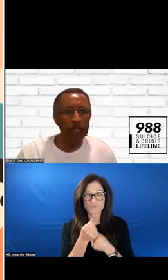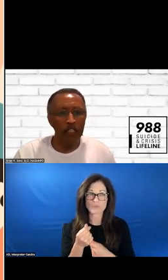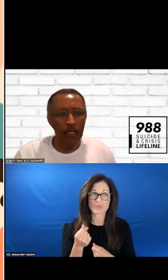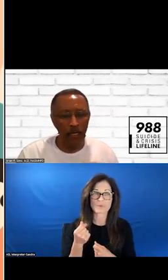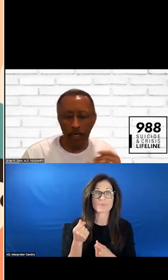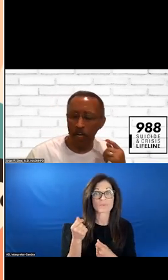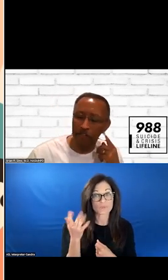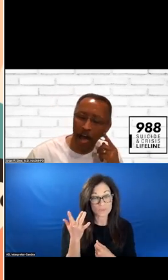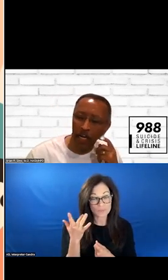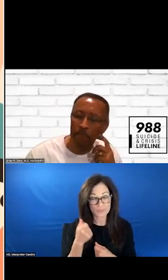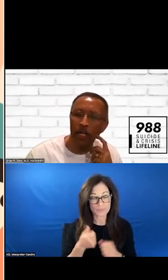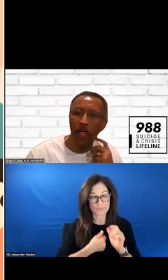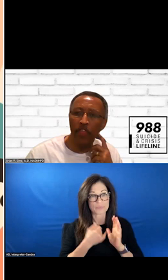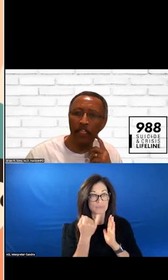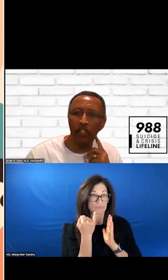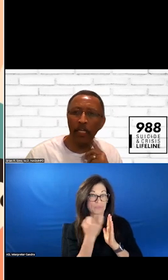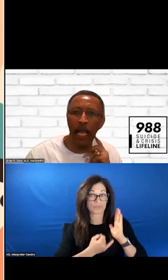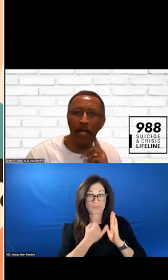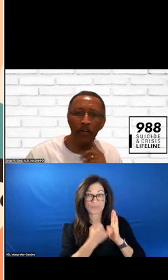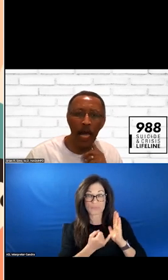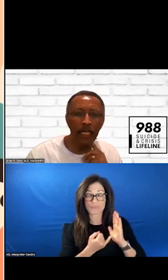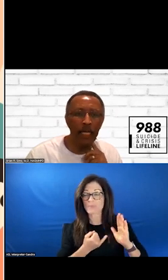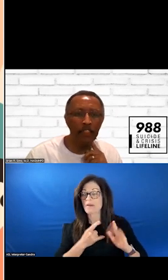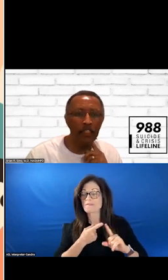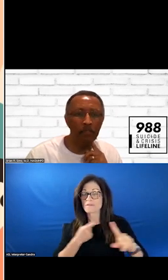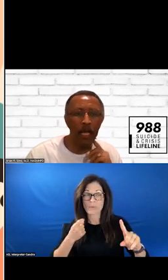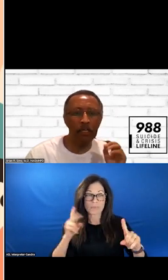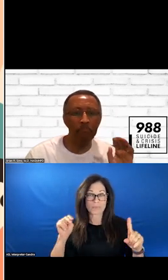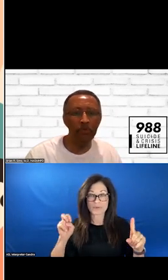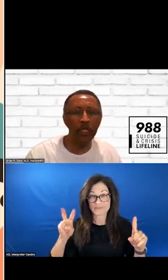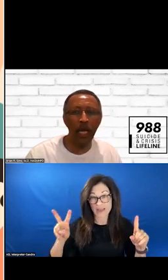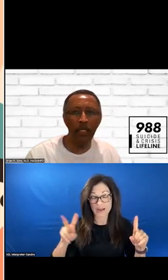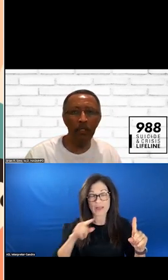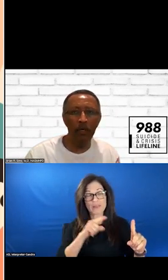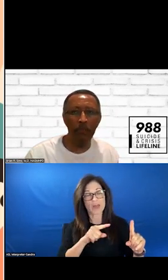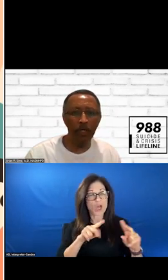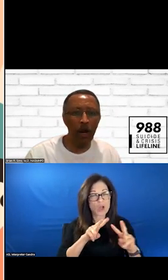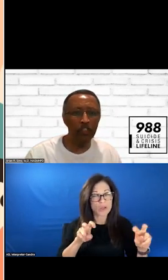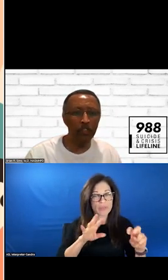OF NEVADA. LOOKING AT THEIR 988 SYSTEM AND COMMUNICATING IN REGARDS